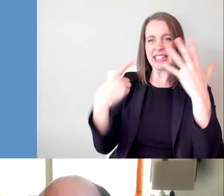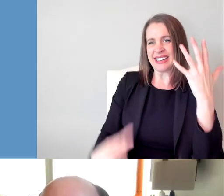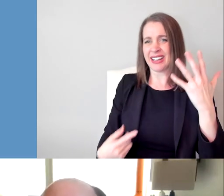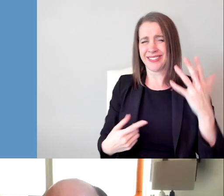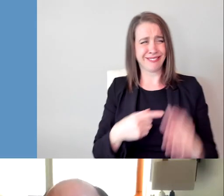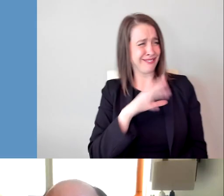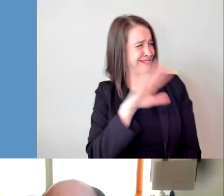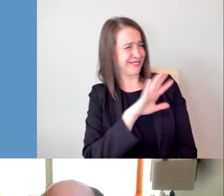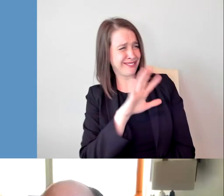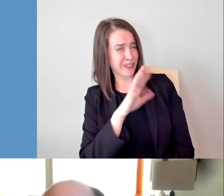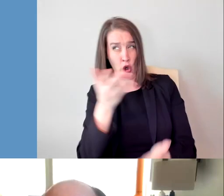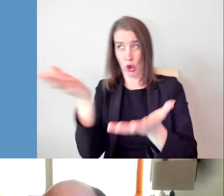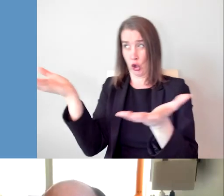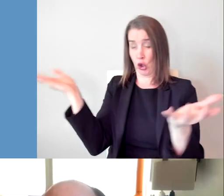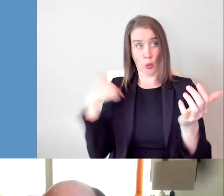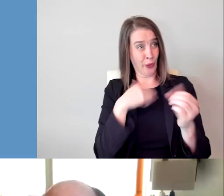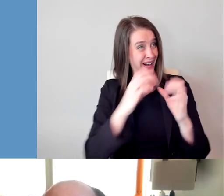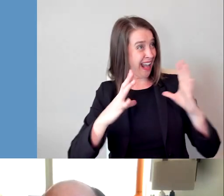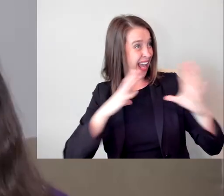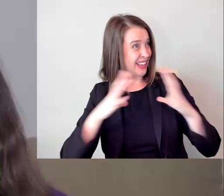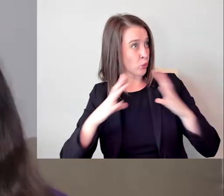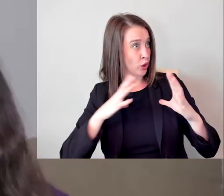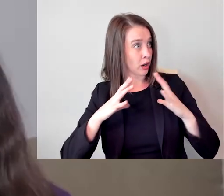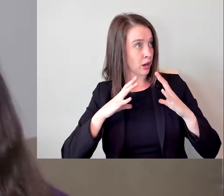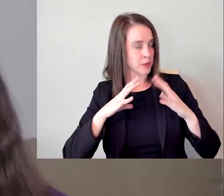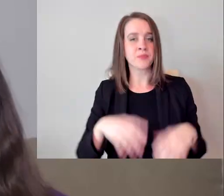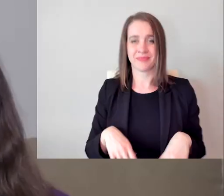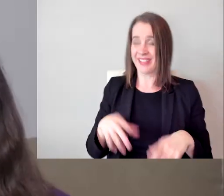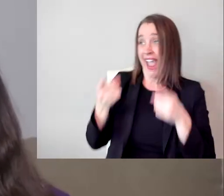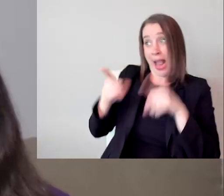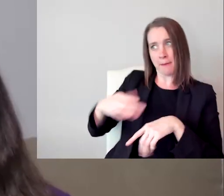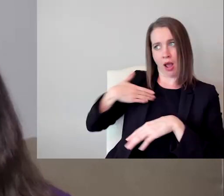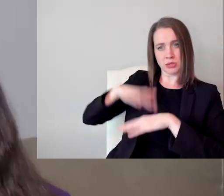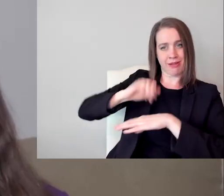I was on the set with Mariah Carey, I was not the person who was high maintenance.